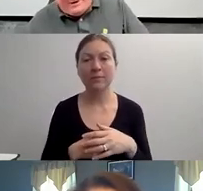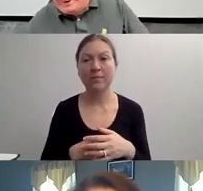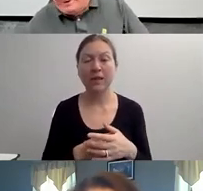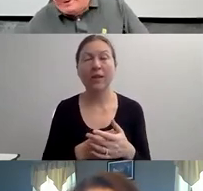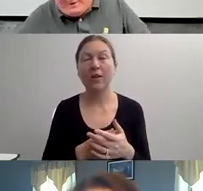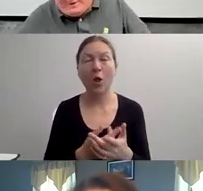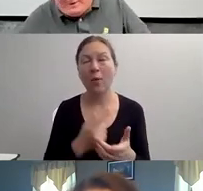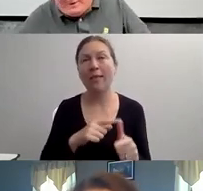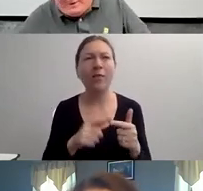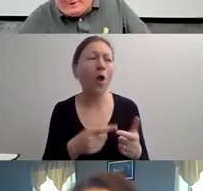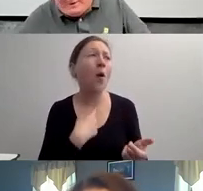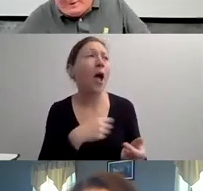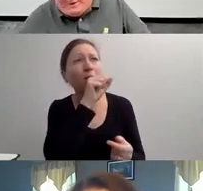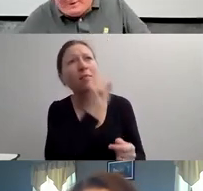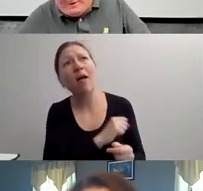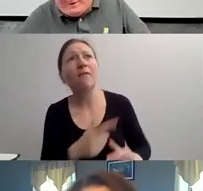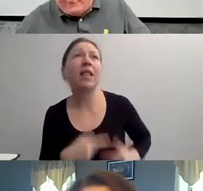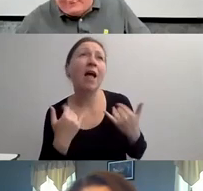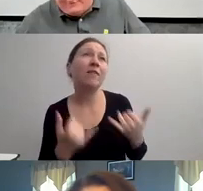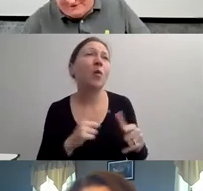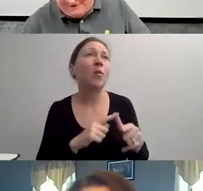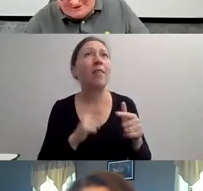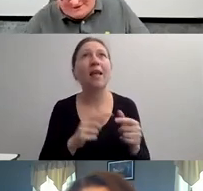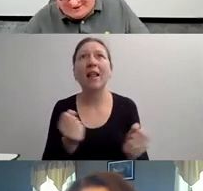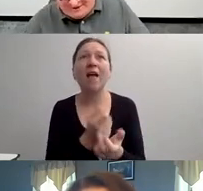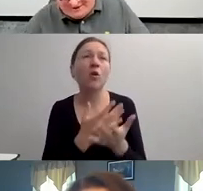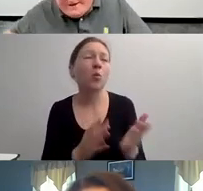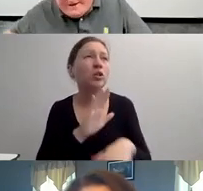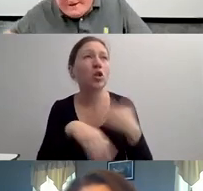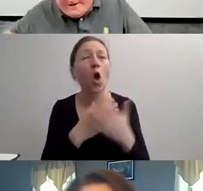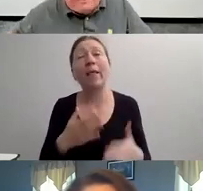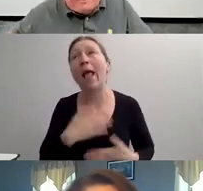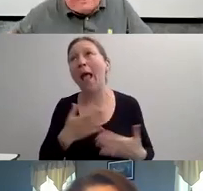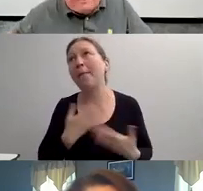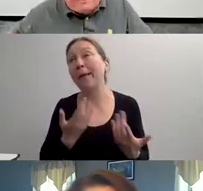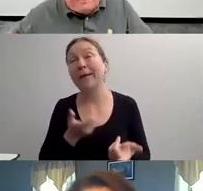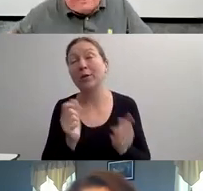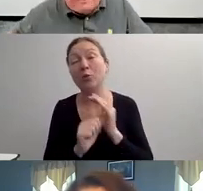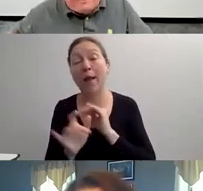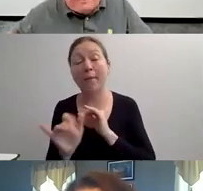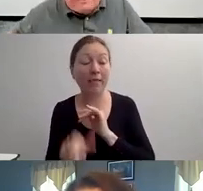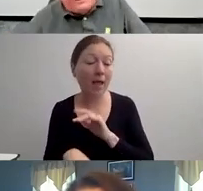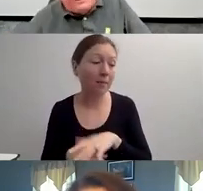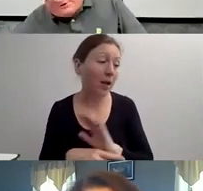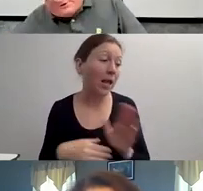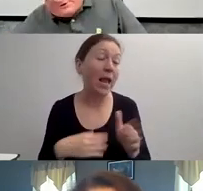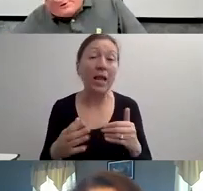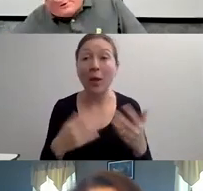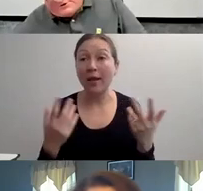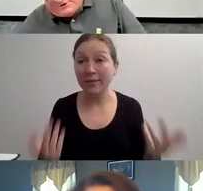"SO A LOT OF THESE RULES -- AND YOU'LL FIND JUST THROUGHOUT ANY APPLICATION OF LIFE THAT